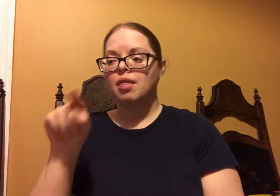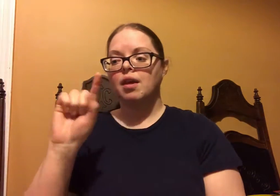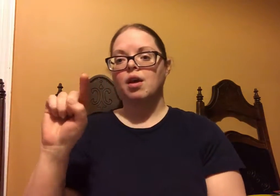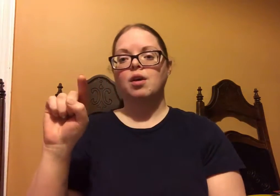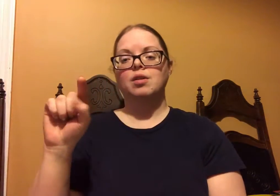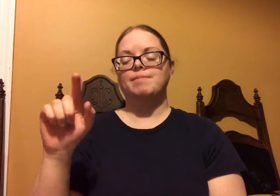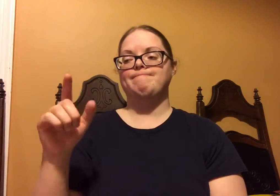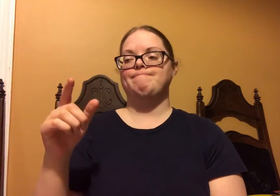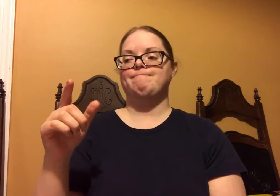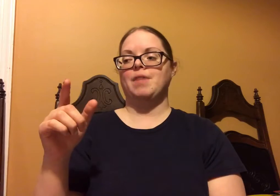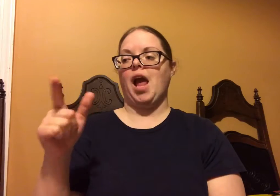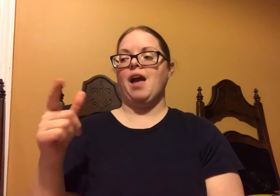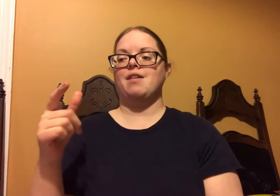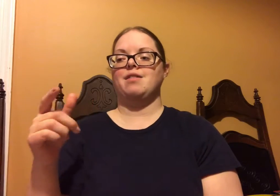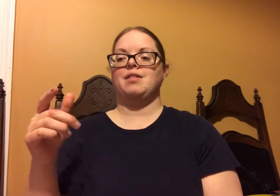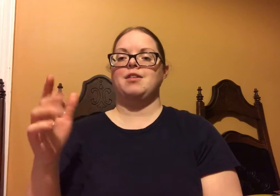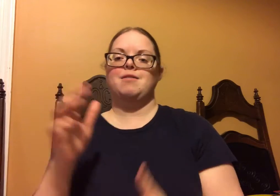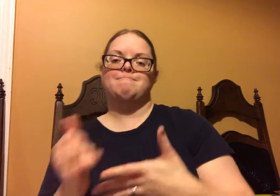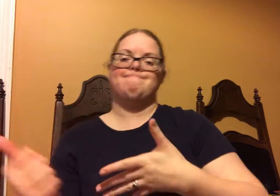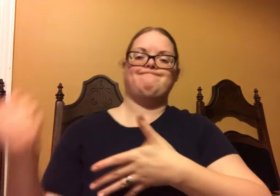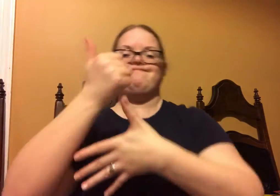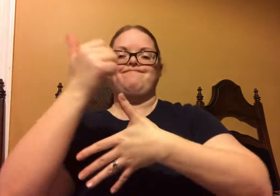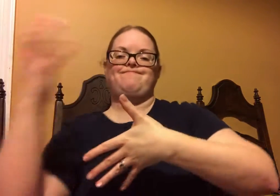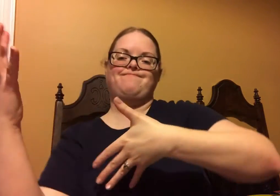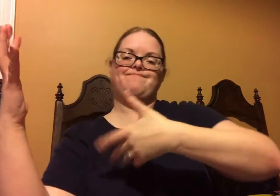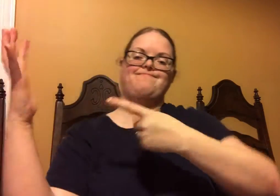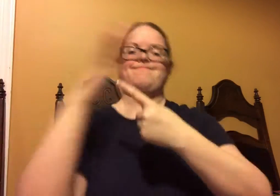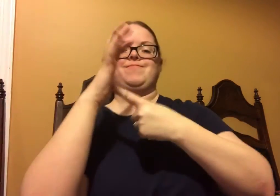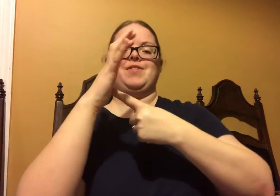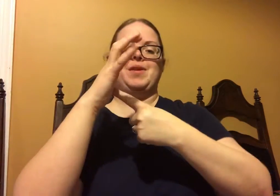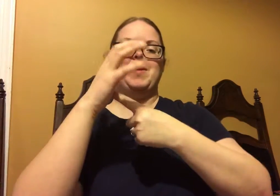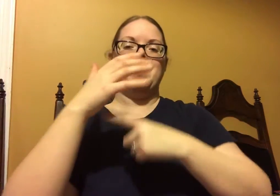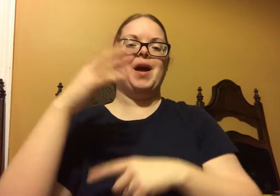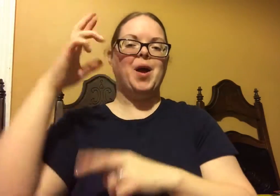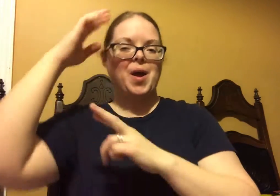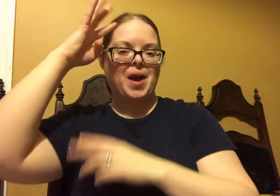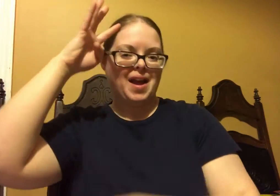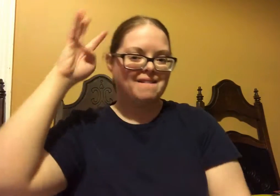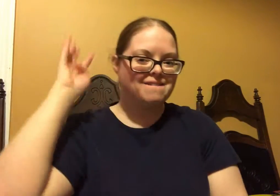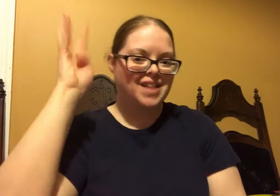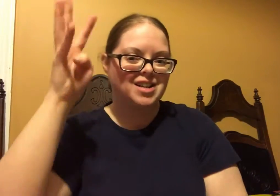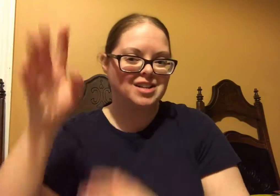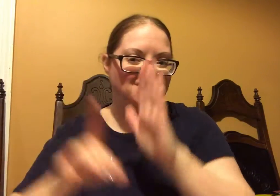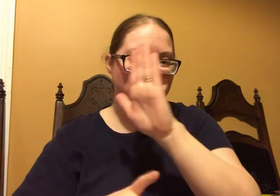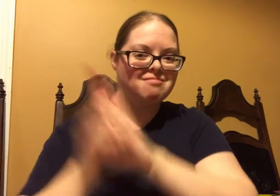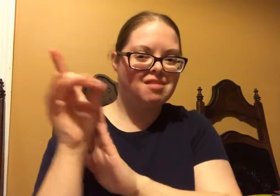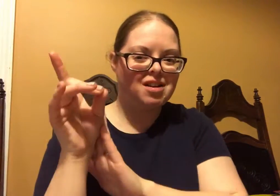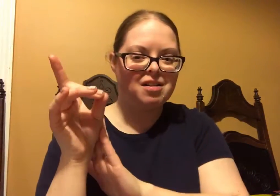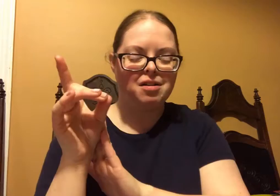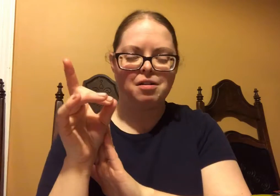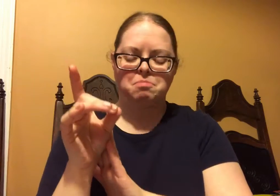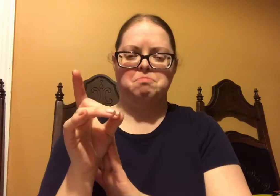And I started researching more and I found that they are the top inventor developers